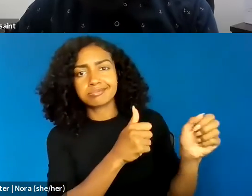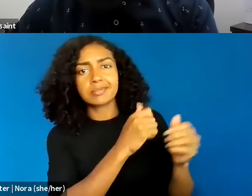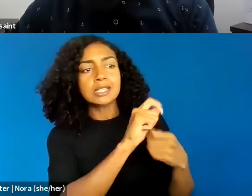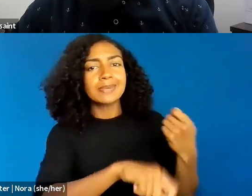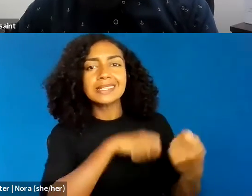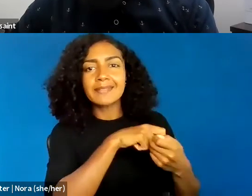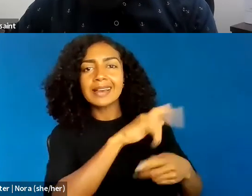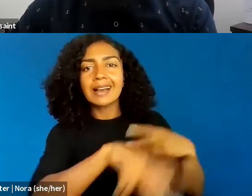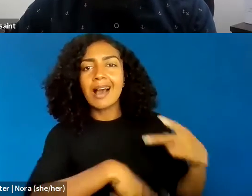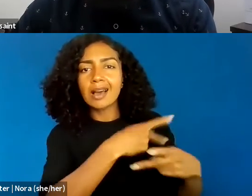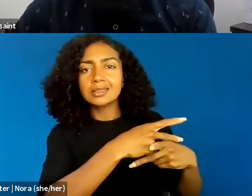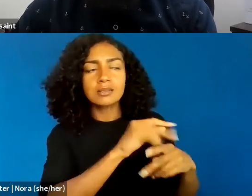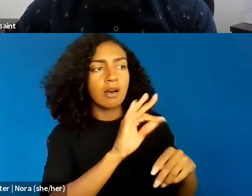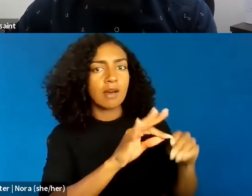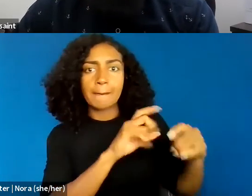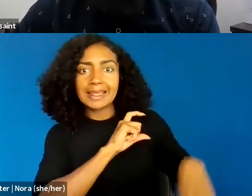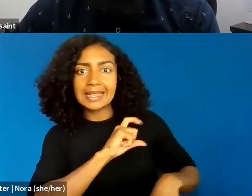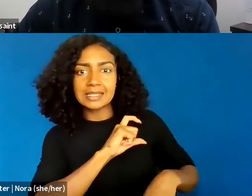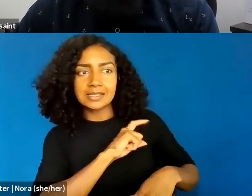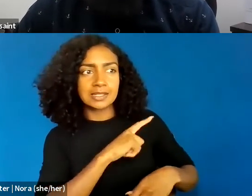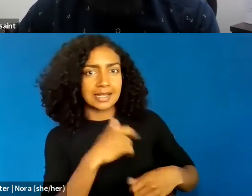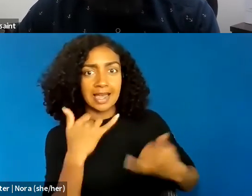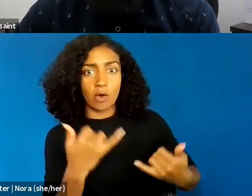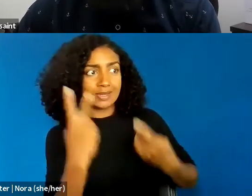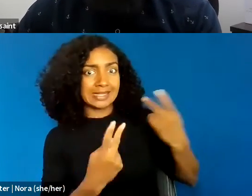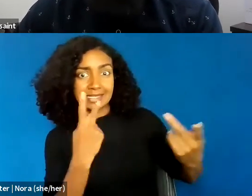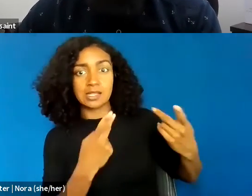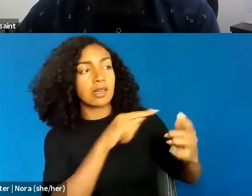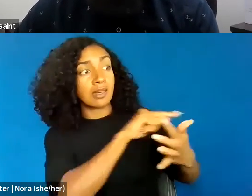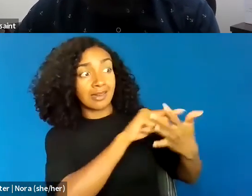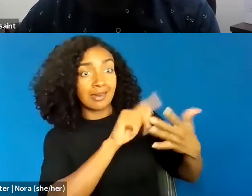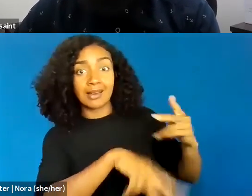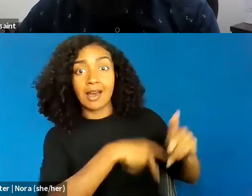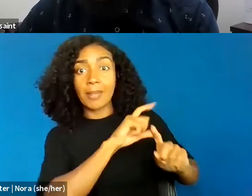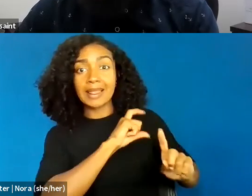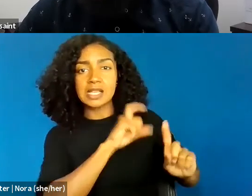You know, currently, and this is how many of us experienced policing growing up,